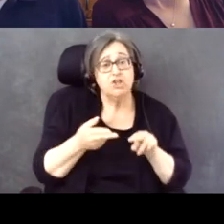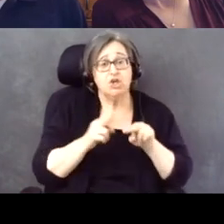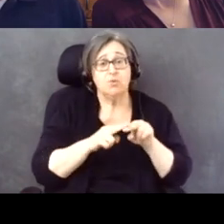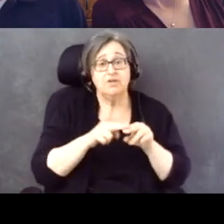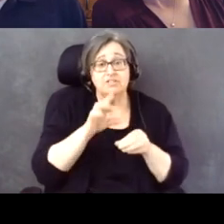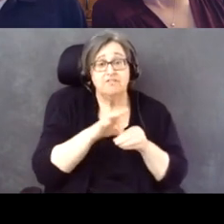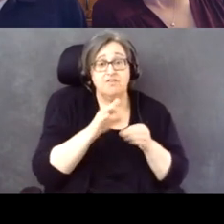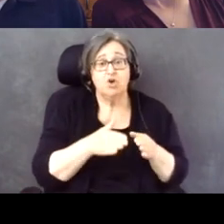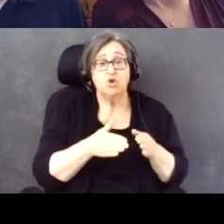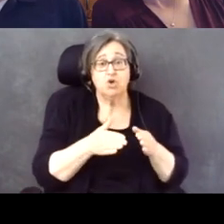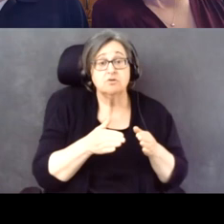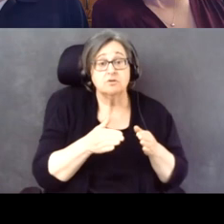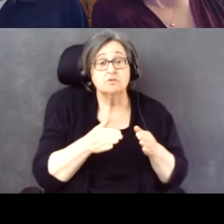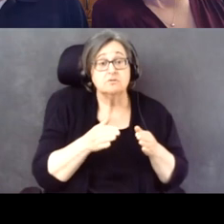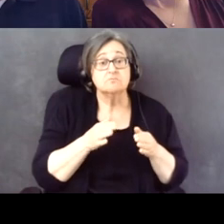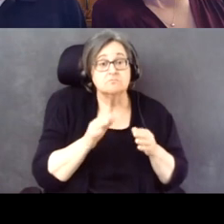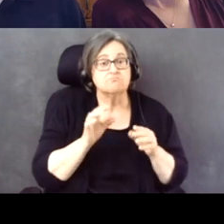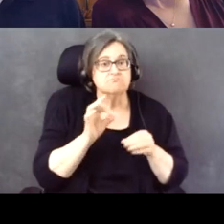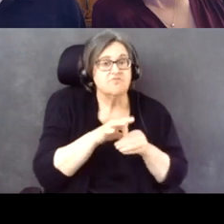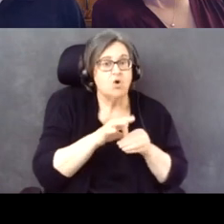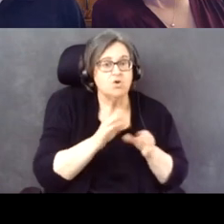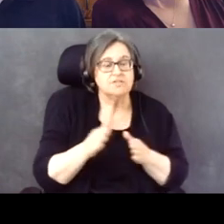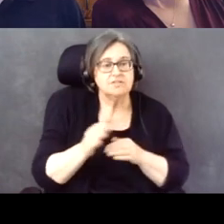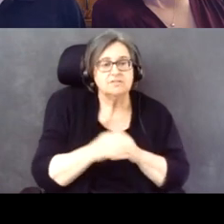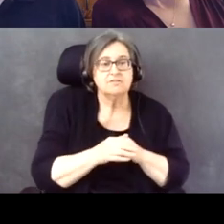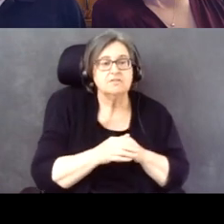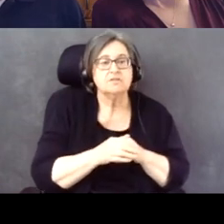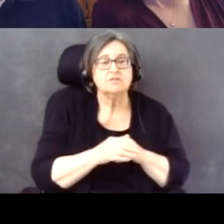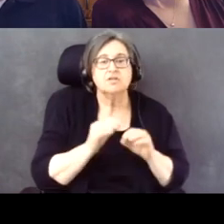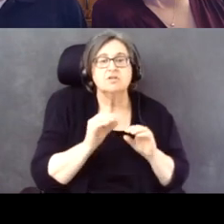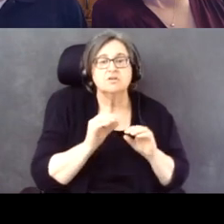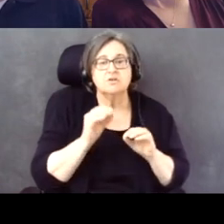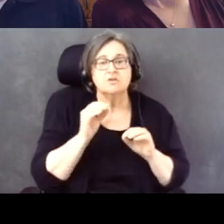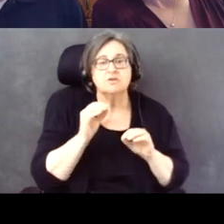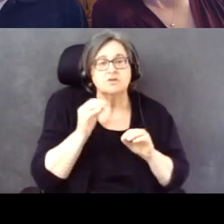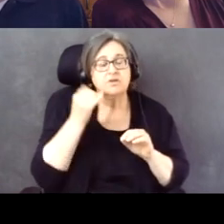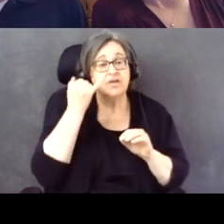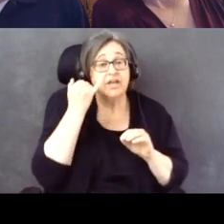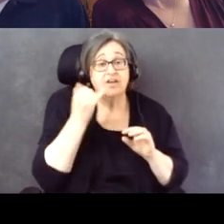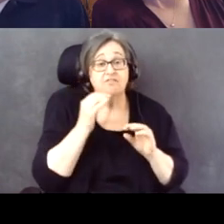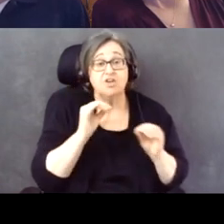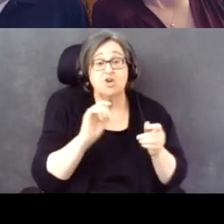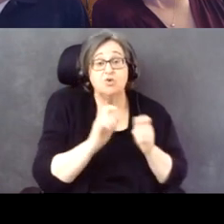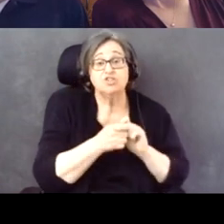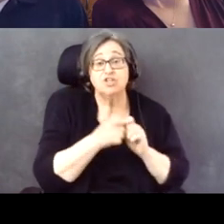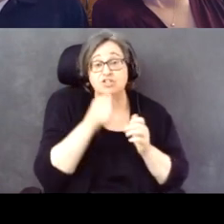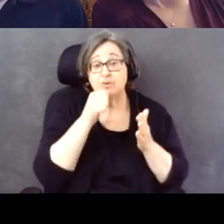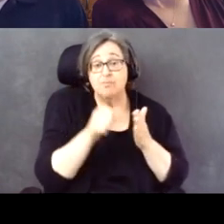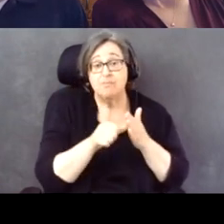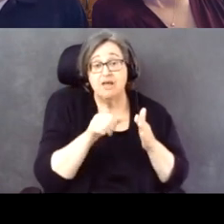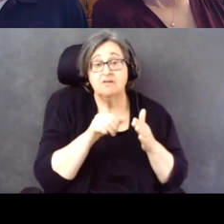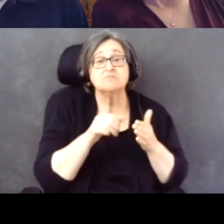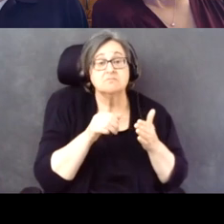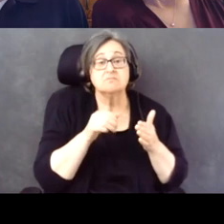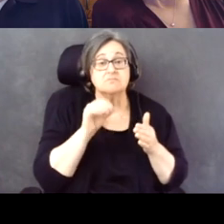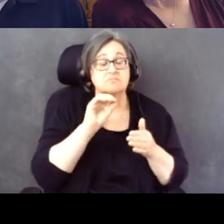The states that had no change in mail ballot access had increases of 4.9 and 5% when people